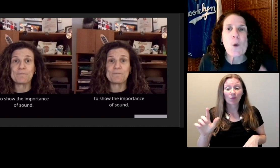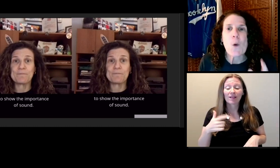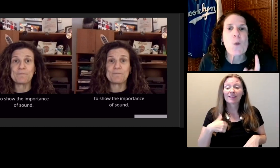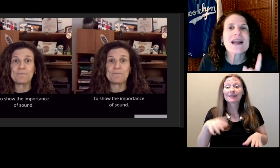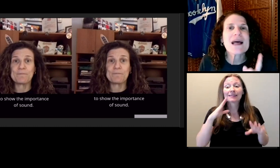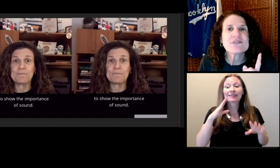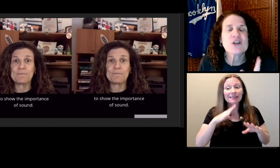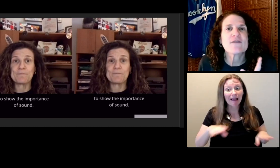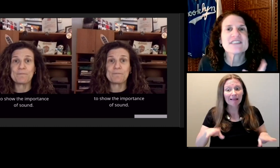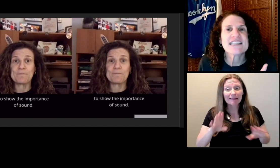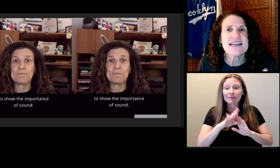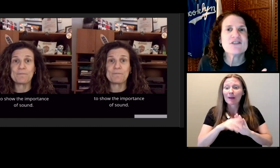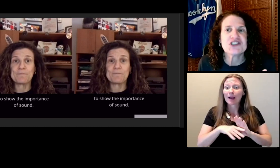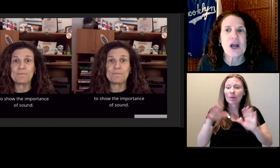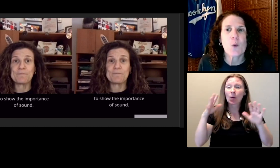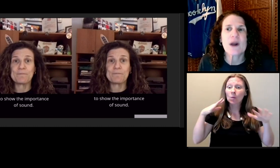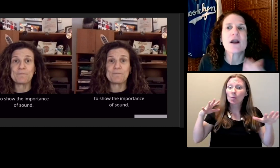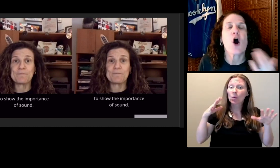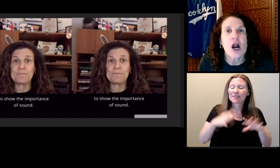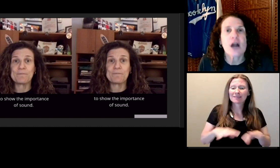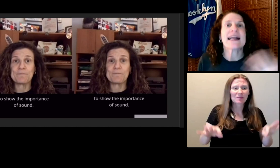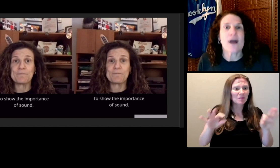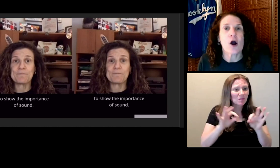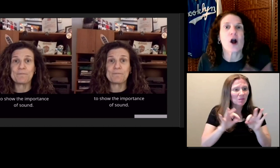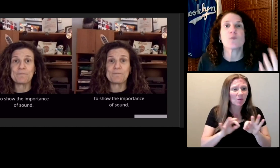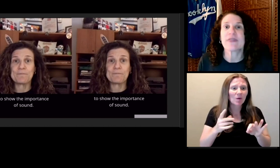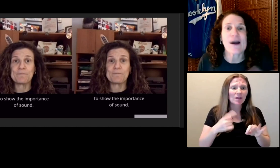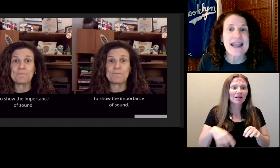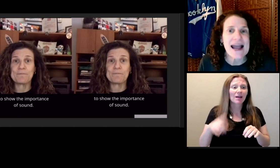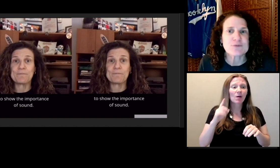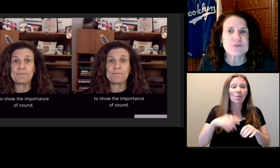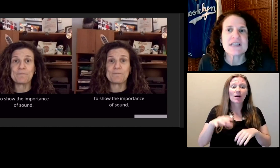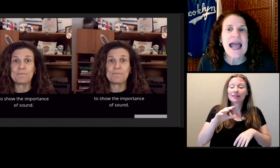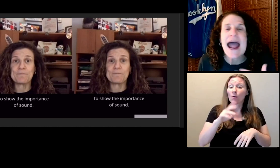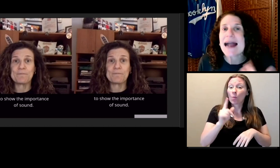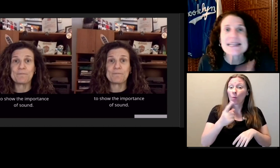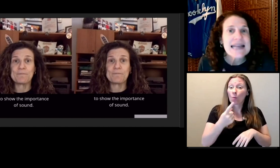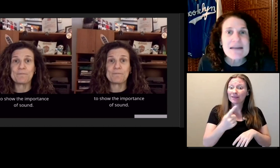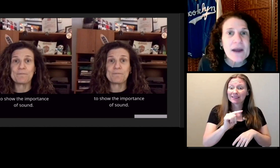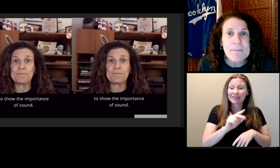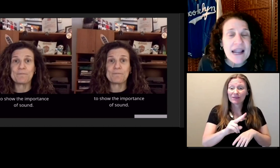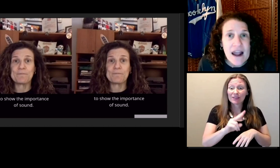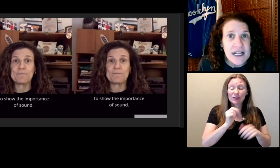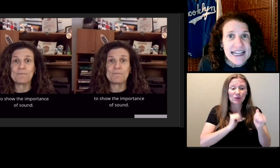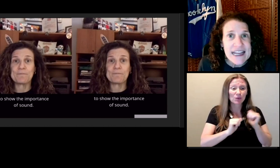One episode of a TV show went on and on without captions. I didn't have my bionic ear on.